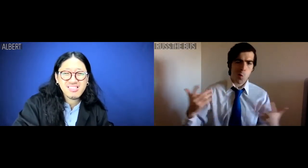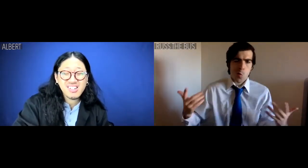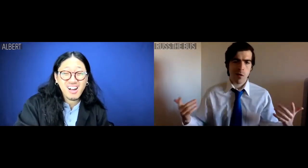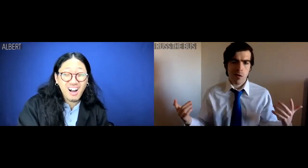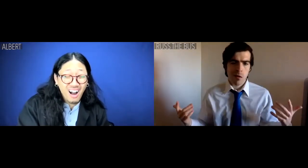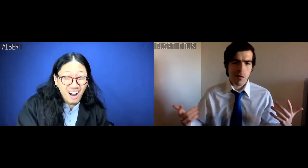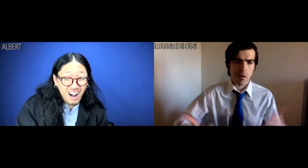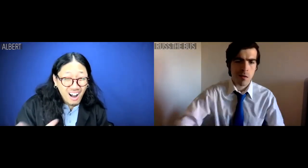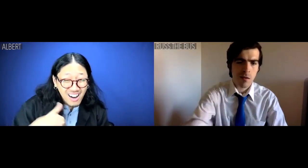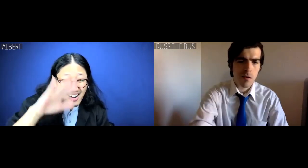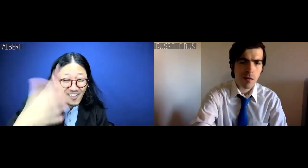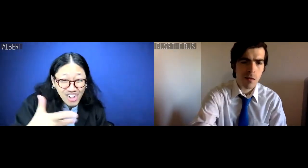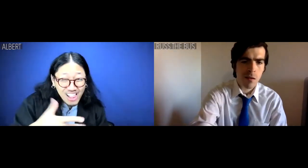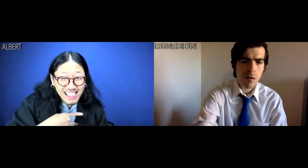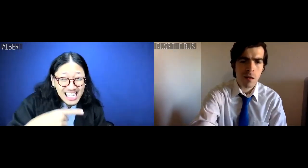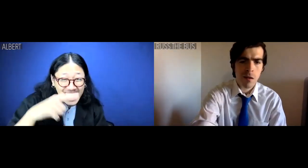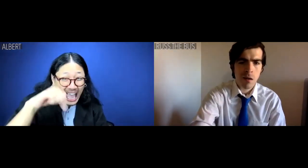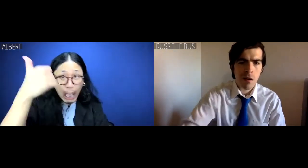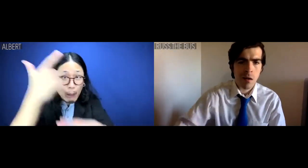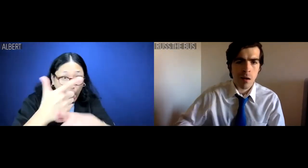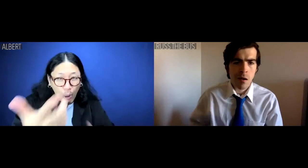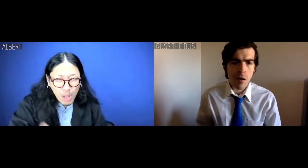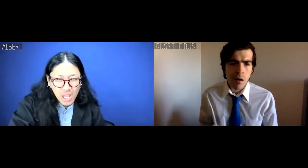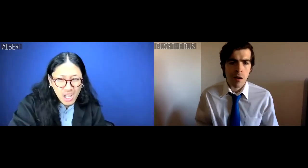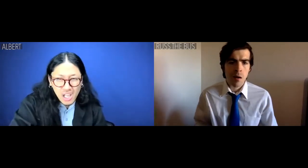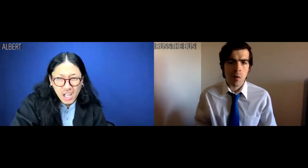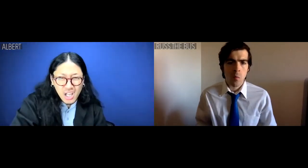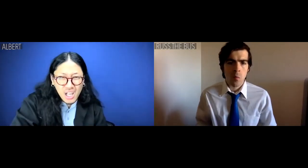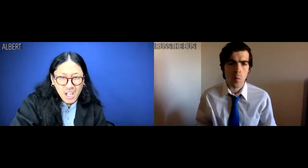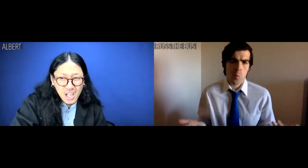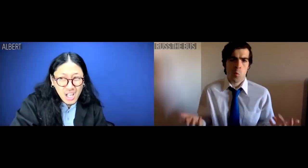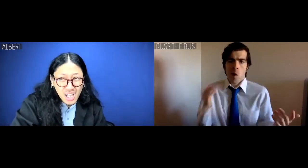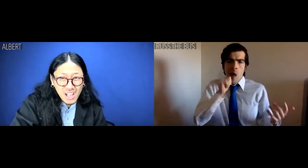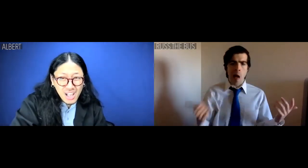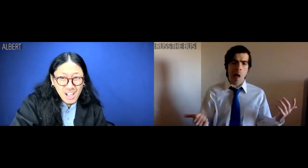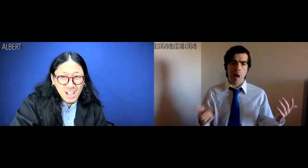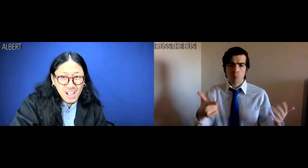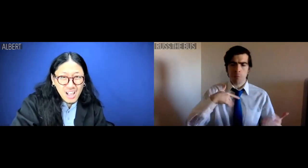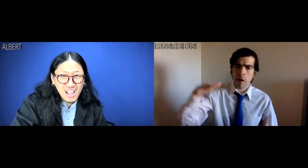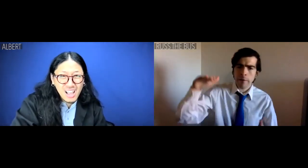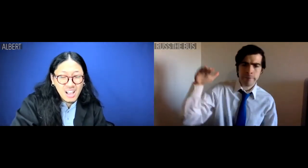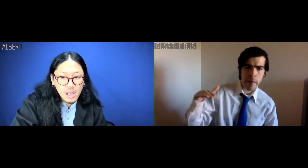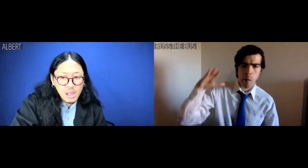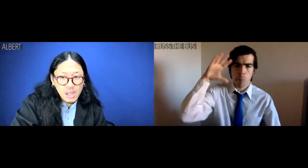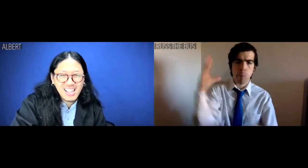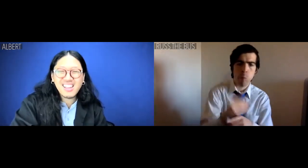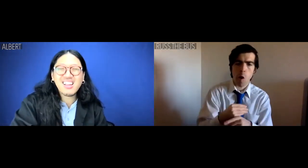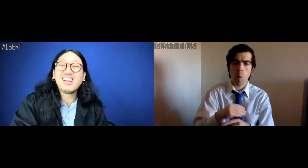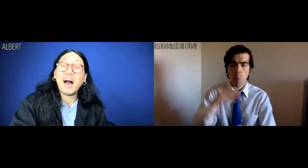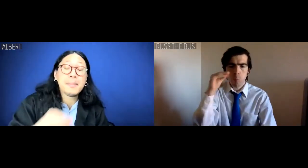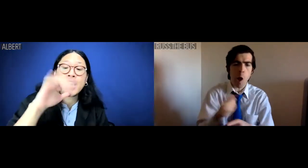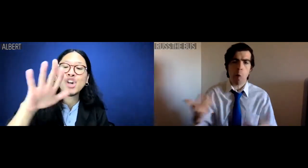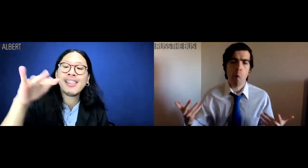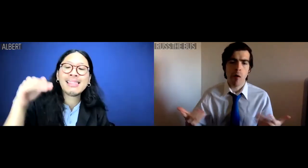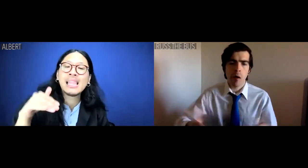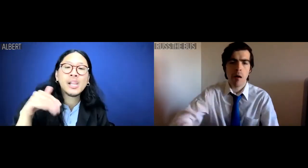Albert: I never liked Al bro! Russ the Bus: Why not? You're my little bro.